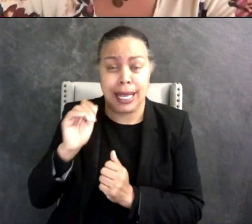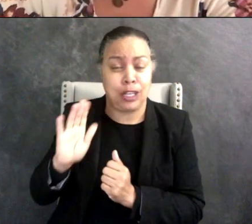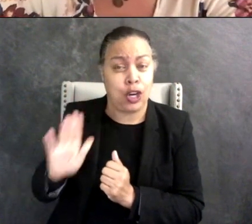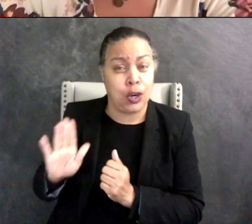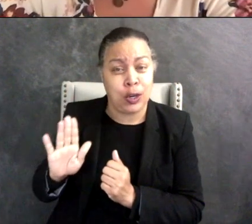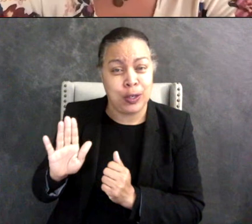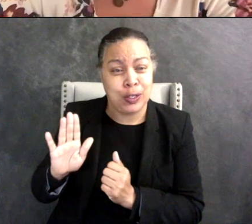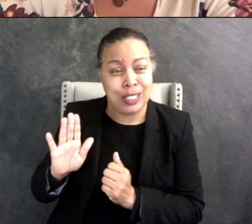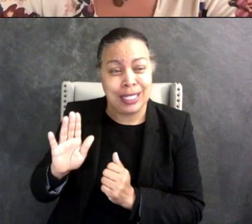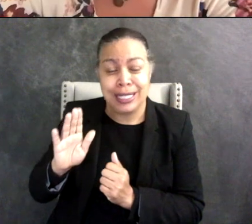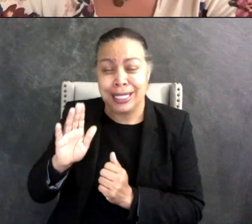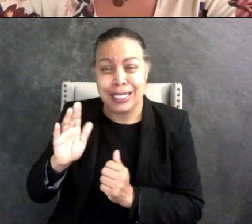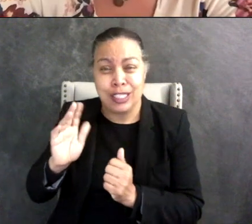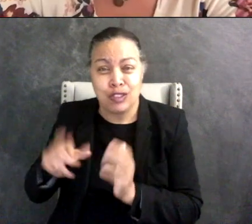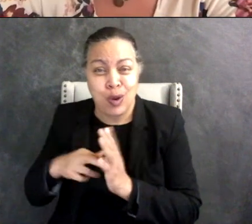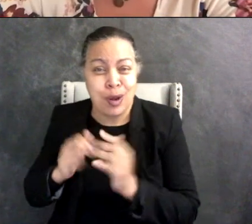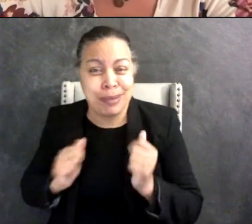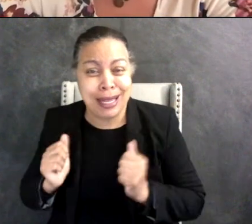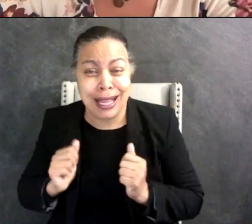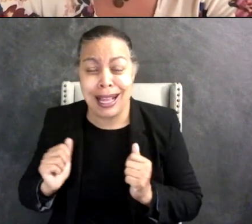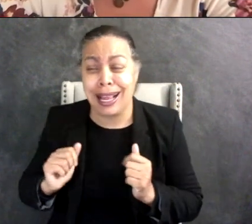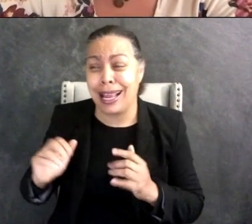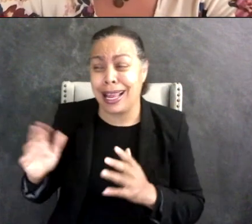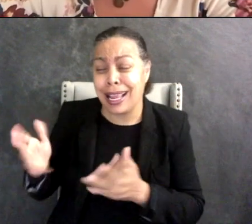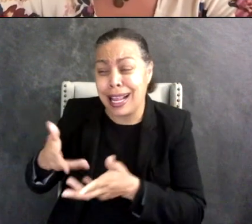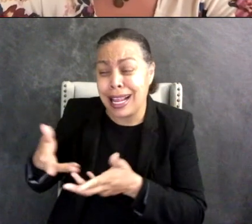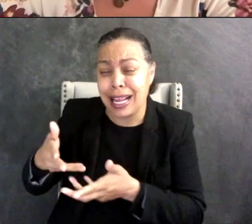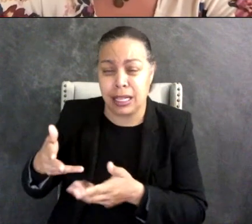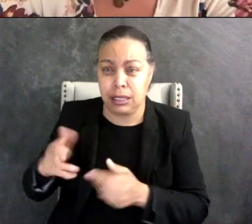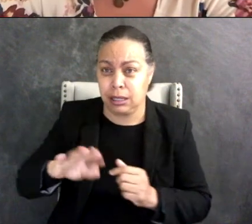you know like acting out scenes and I would just be like developing these like elaborate houses